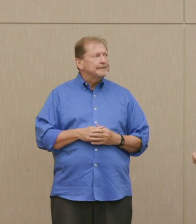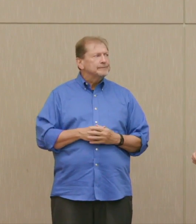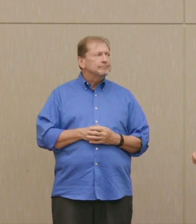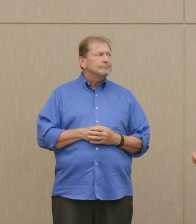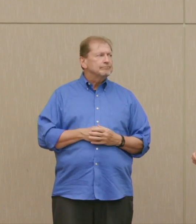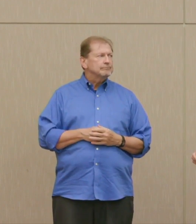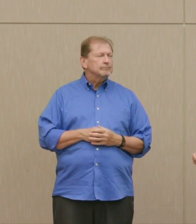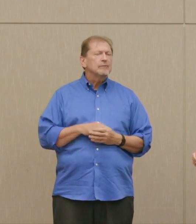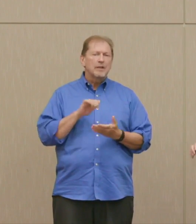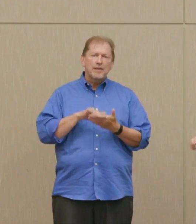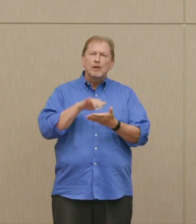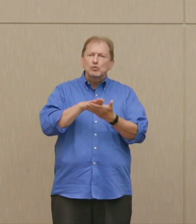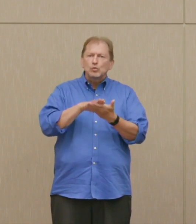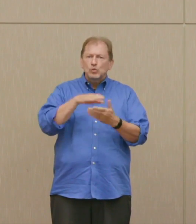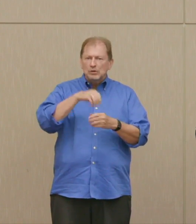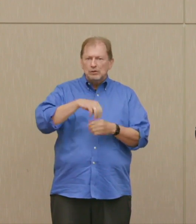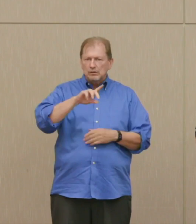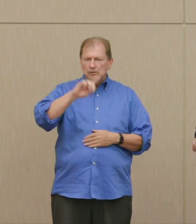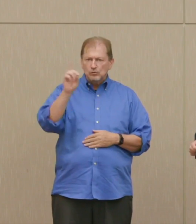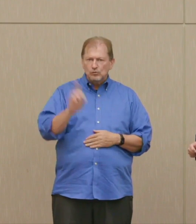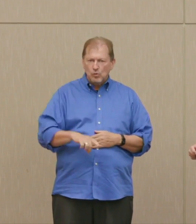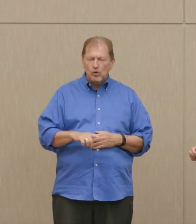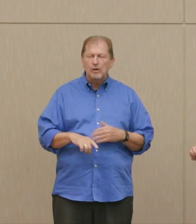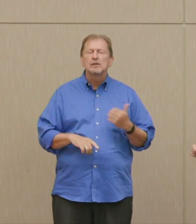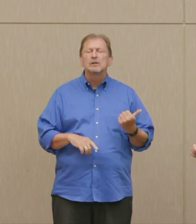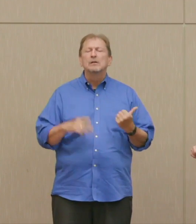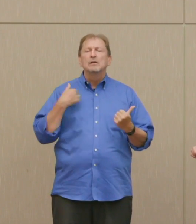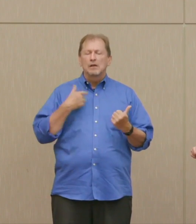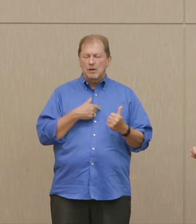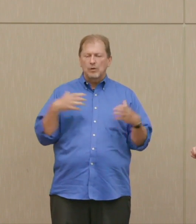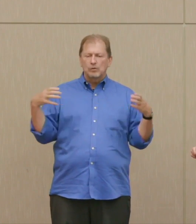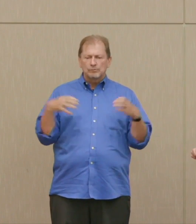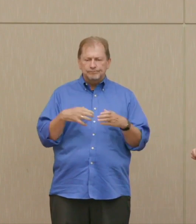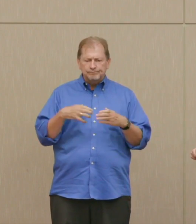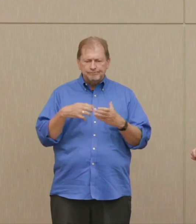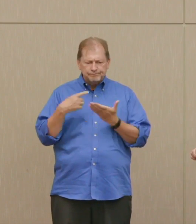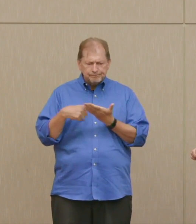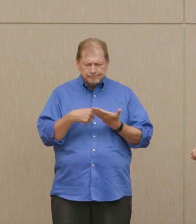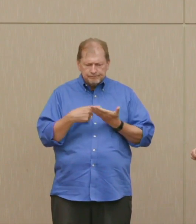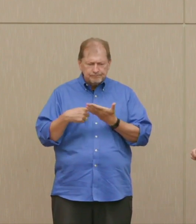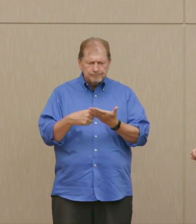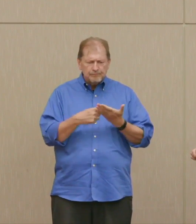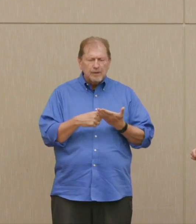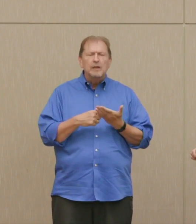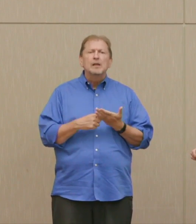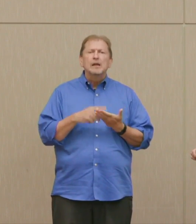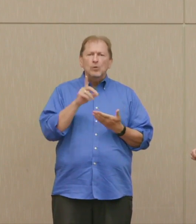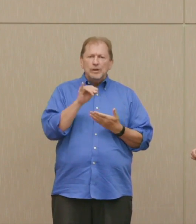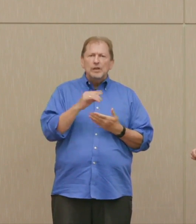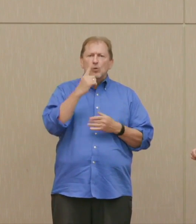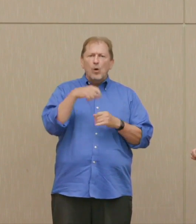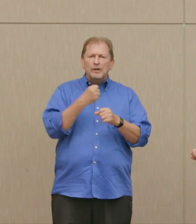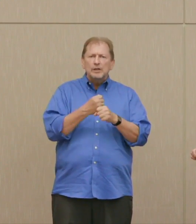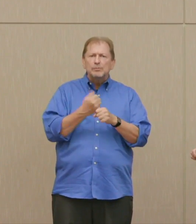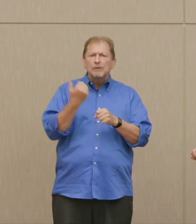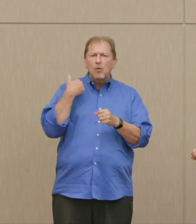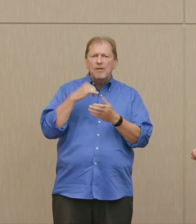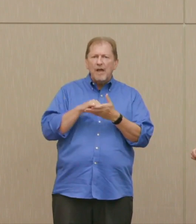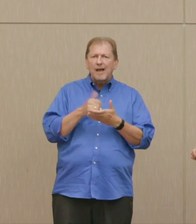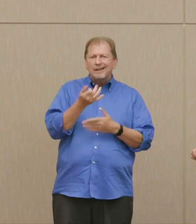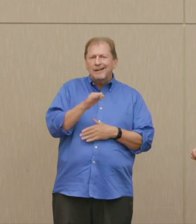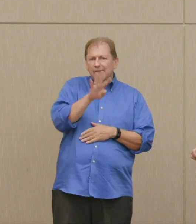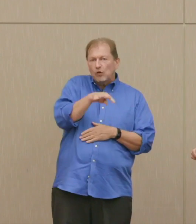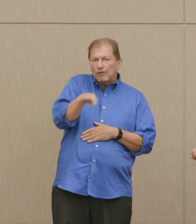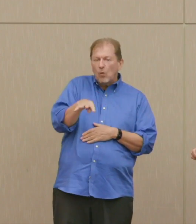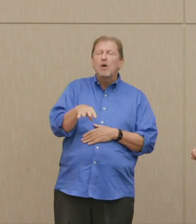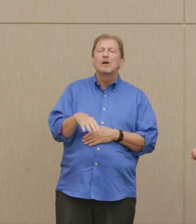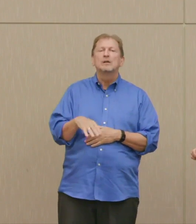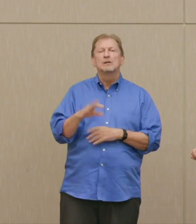Hills where I was a scholarship student, had a year earlier, nine months earlier in 1944,